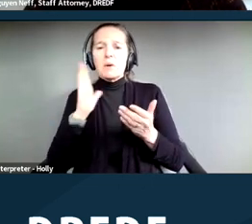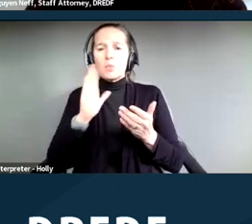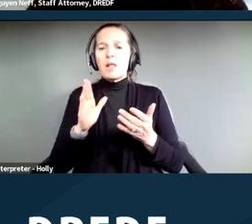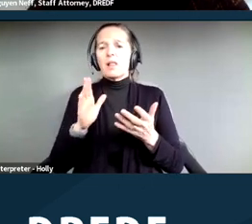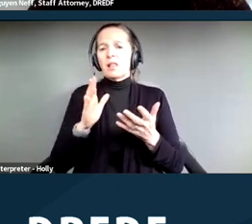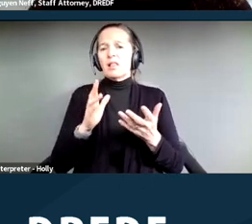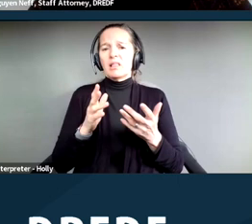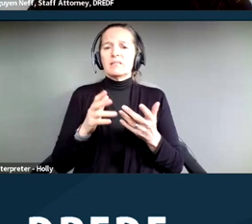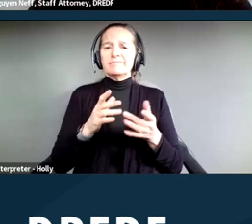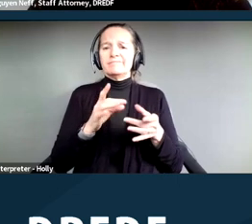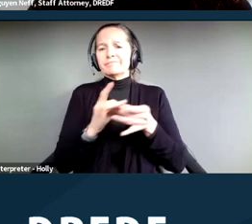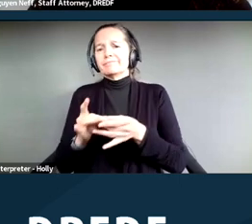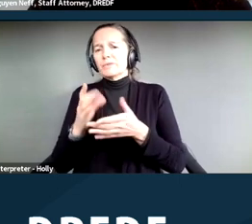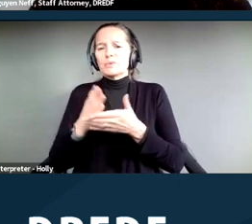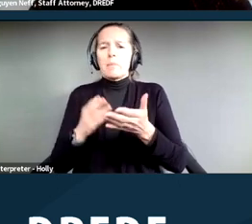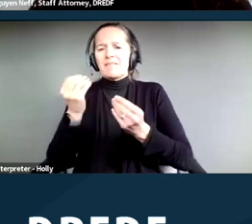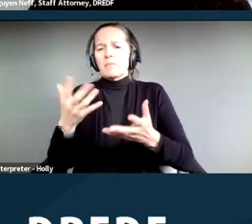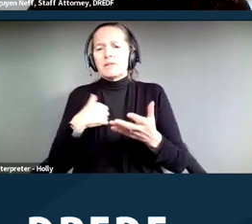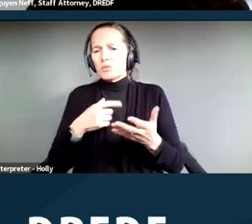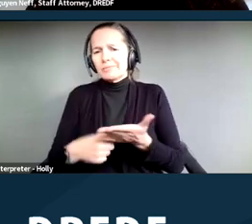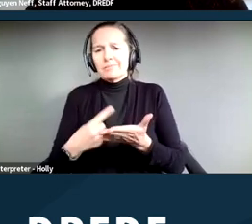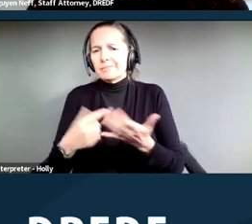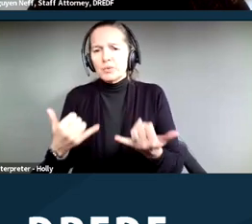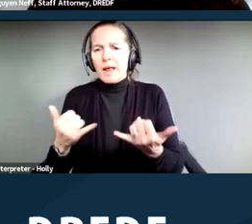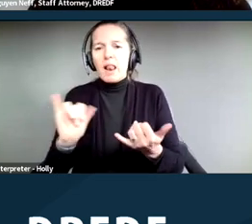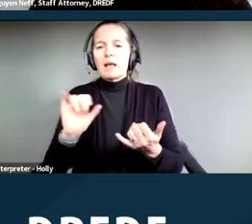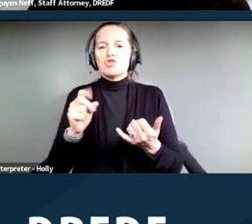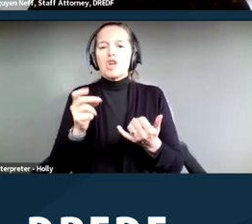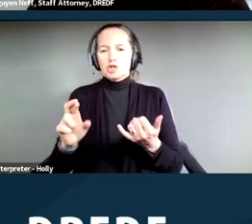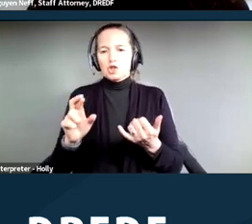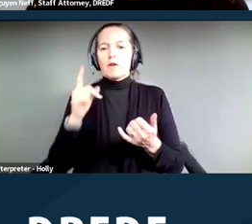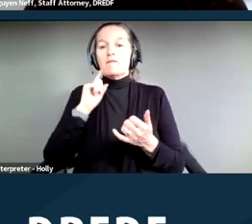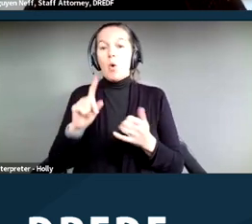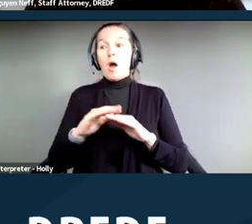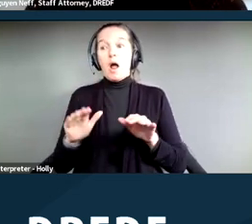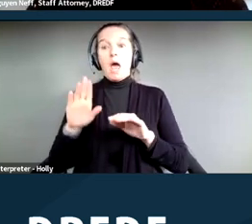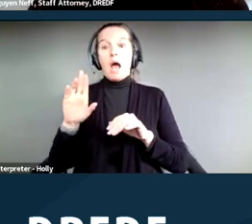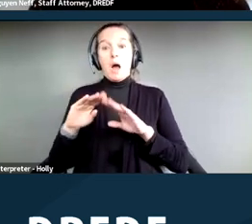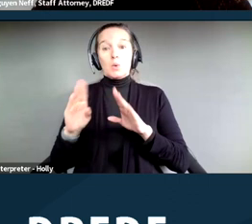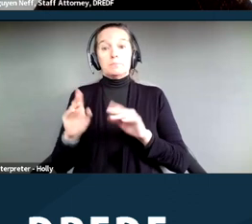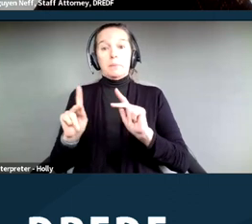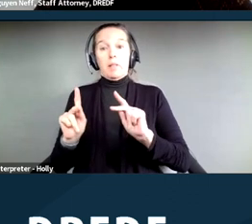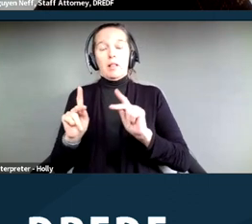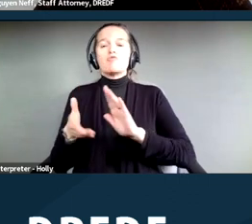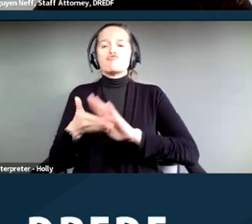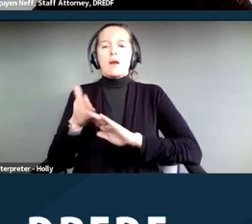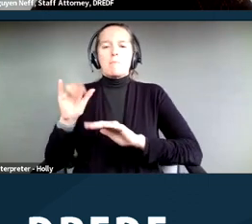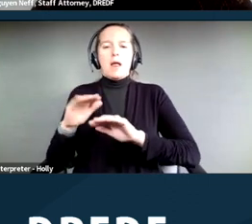for example, shelter for unhoused people run by a non‑profit is likely under Title III.